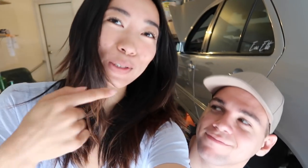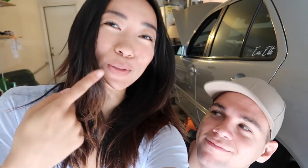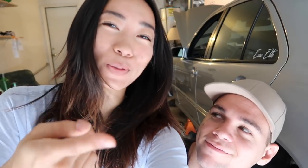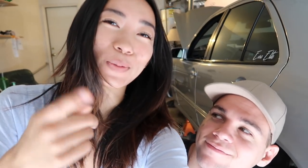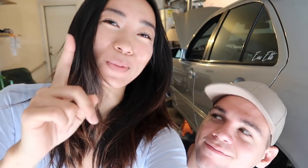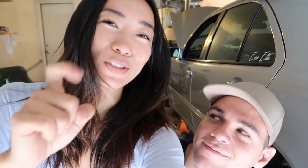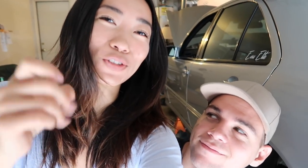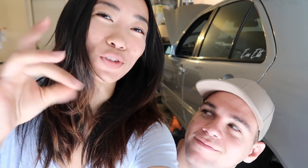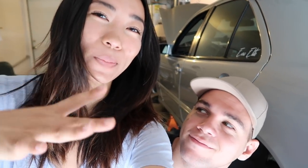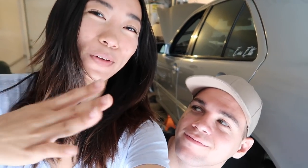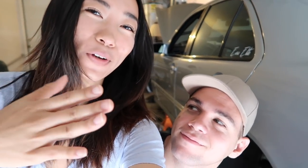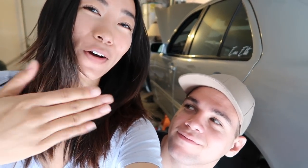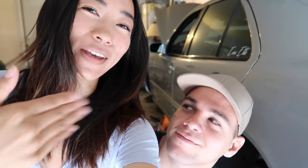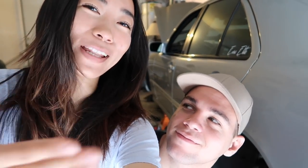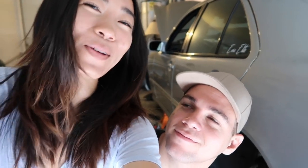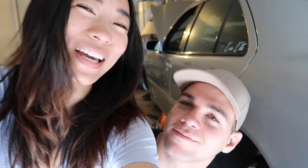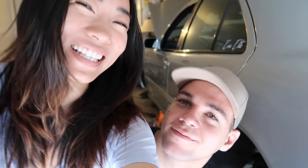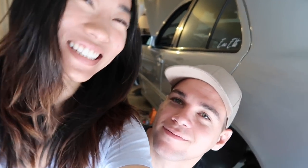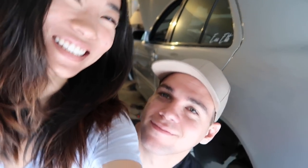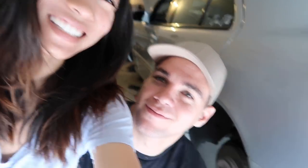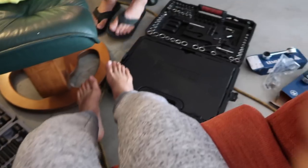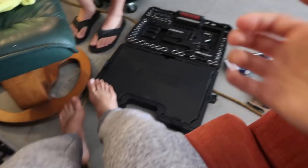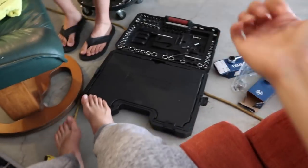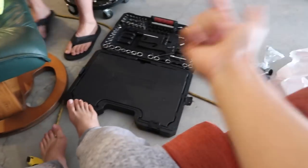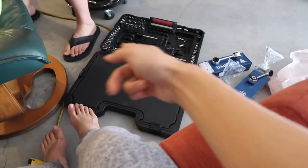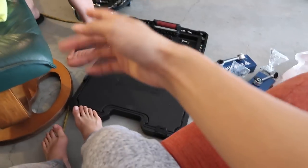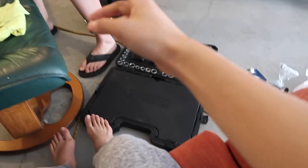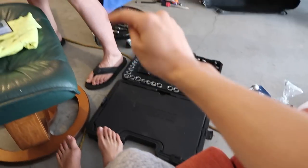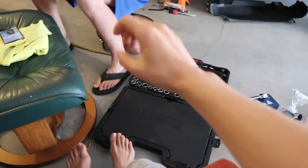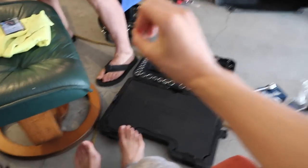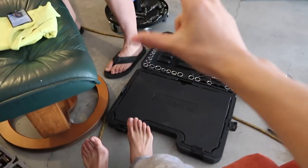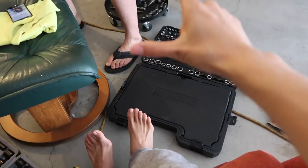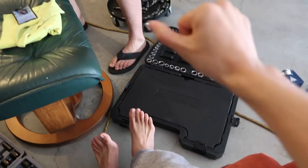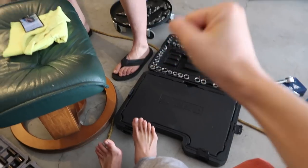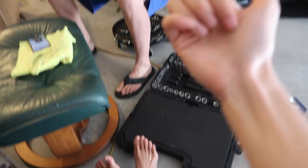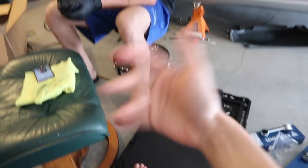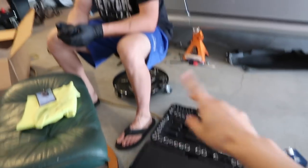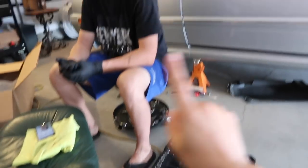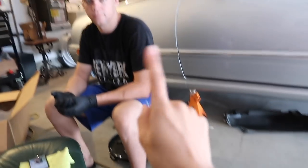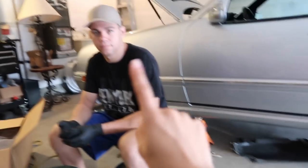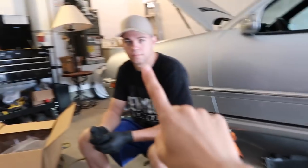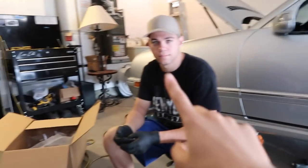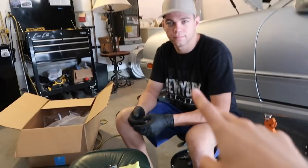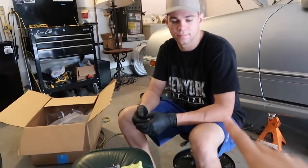we told him he should drop her off anyways E: All your tools are everywhere